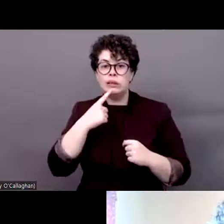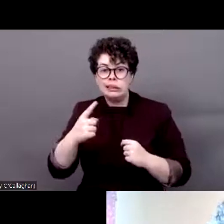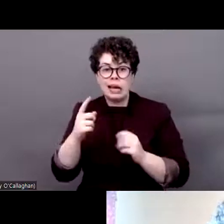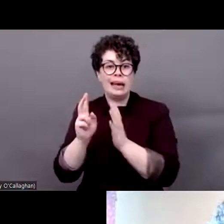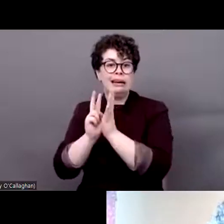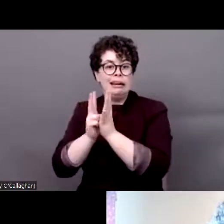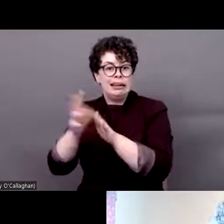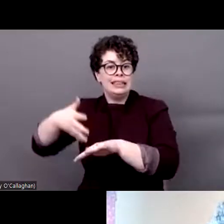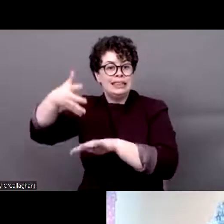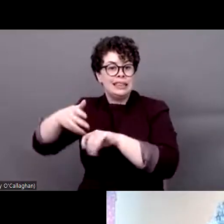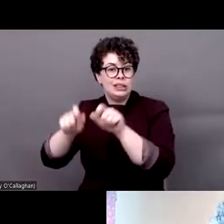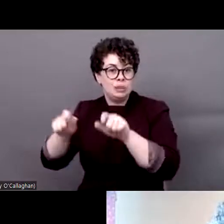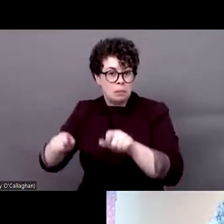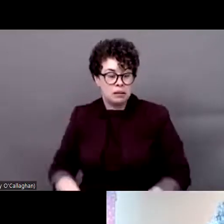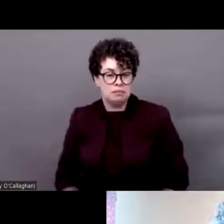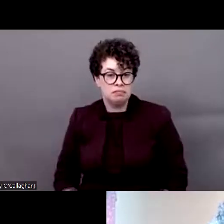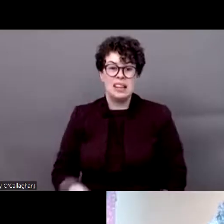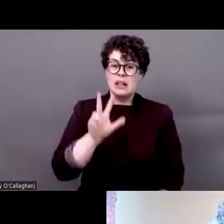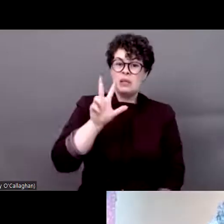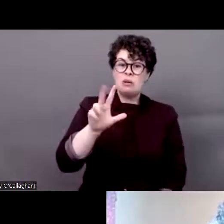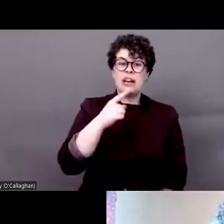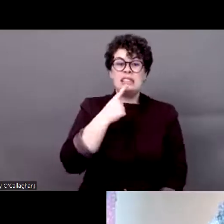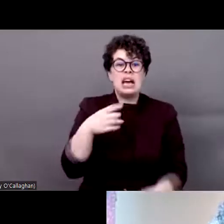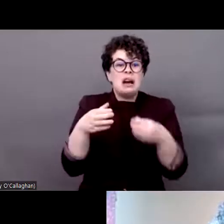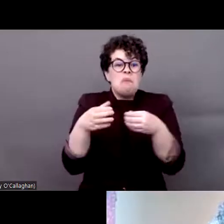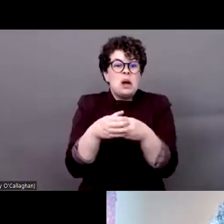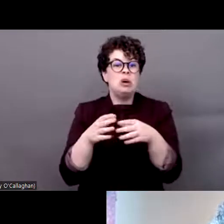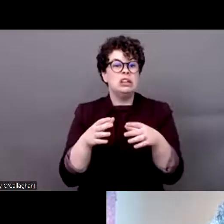referenced minority groups. Therefore, it is really